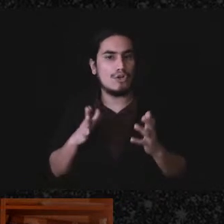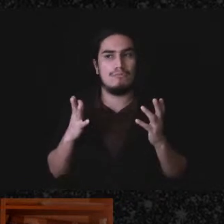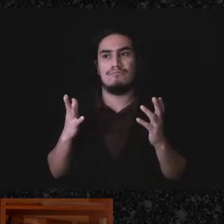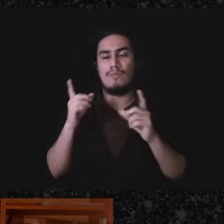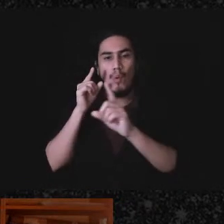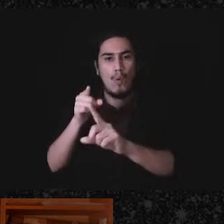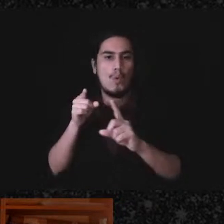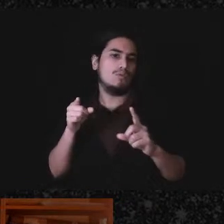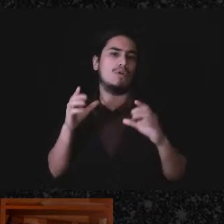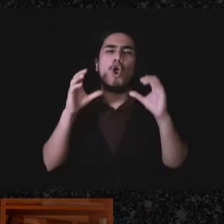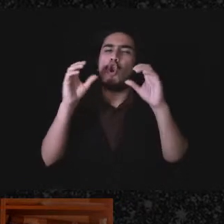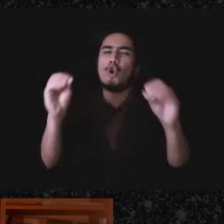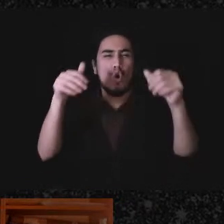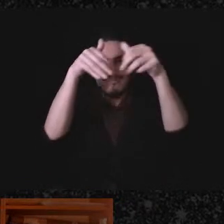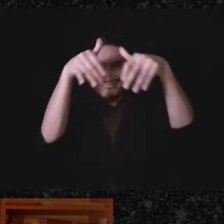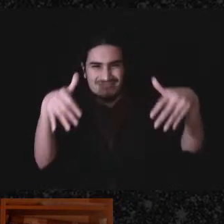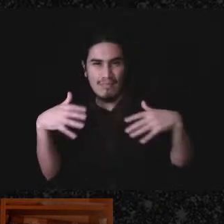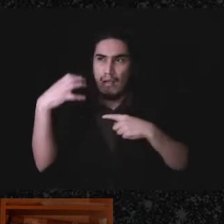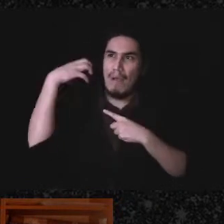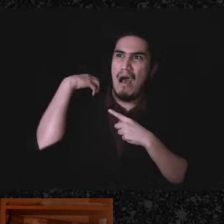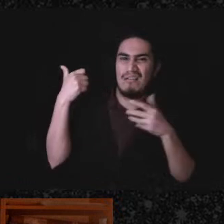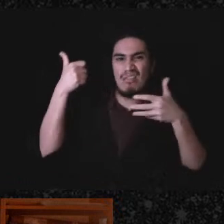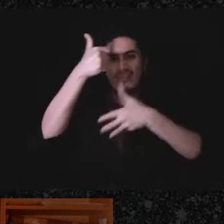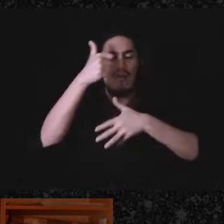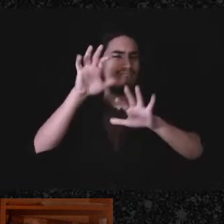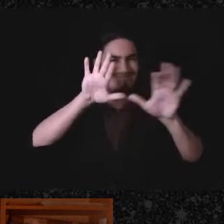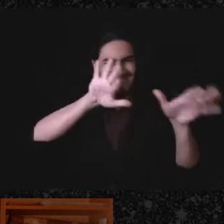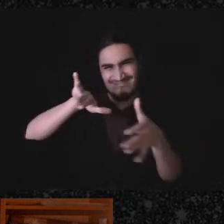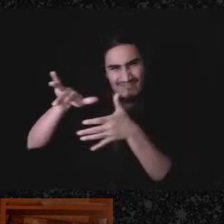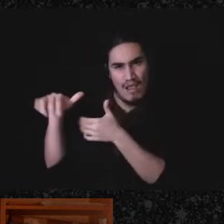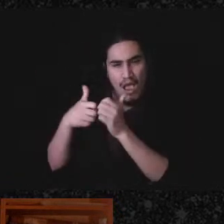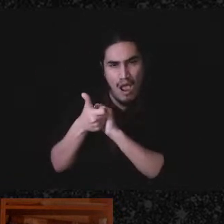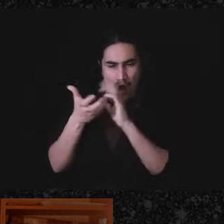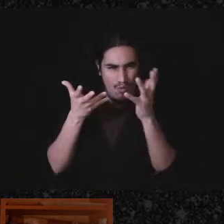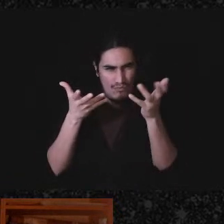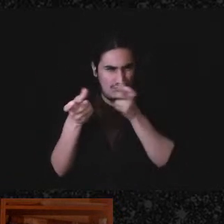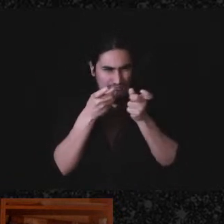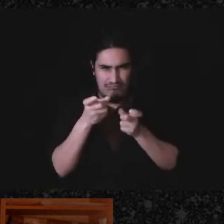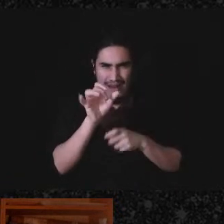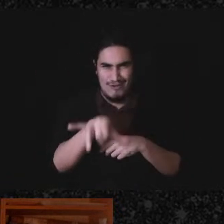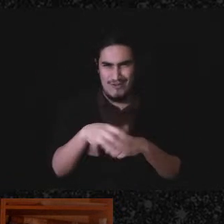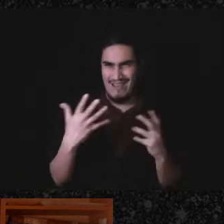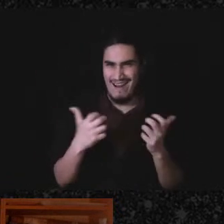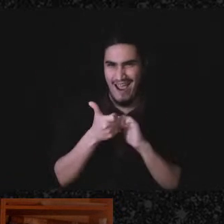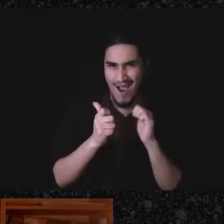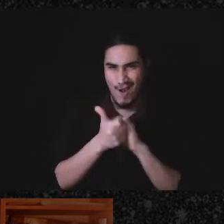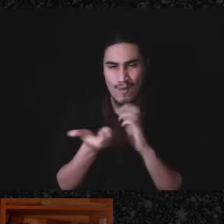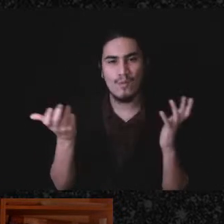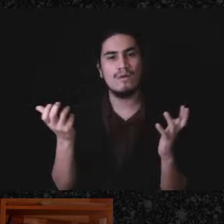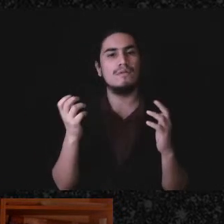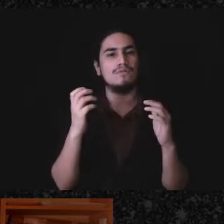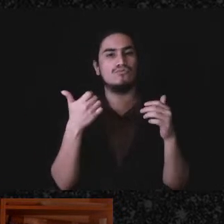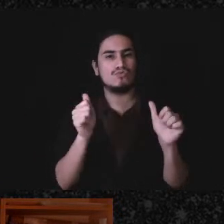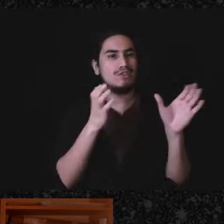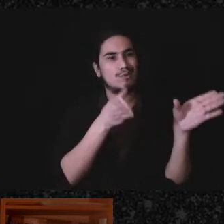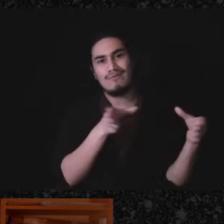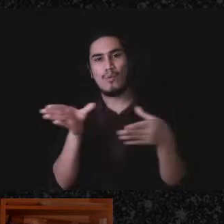how we rethink what the qualities of leadership are and moving out of the white supremacists,